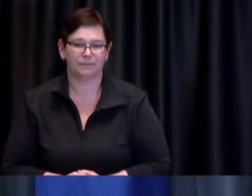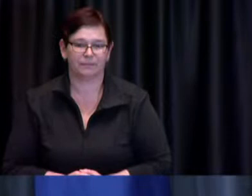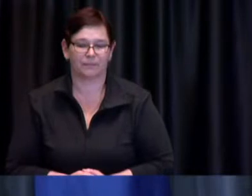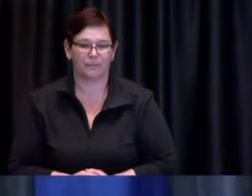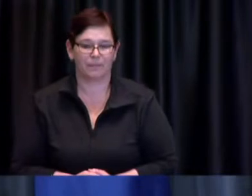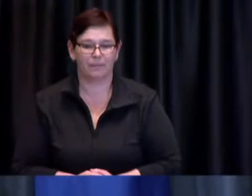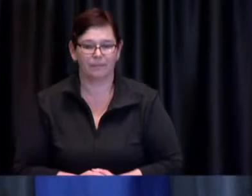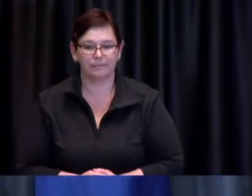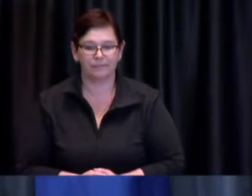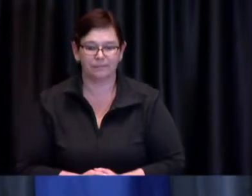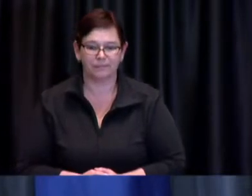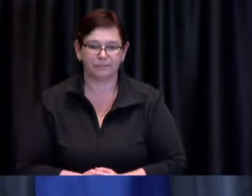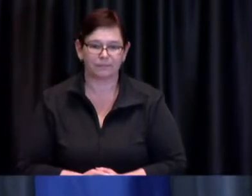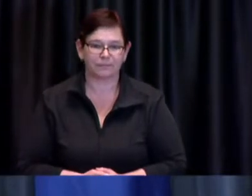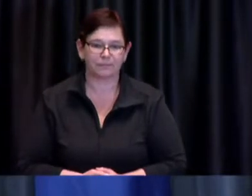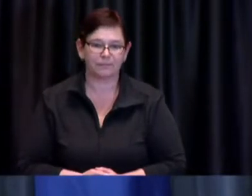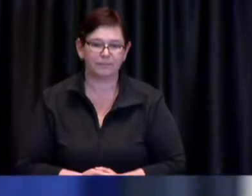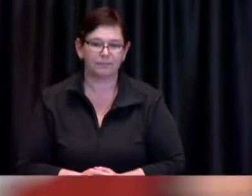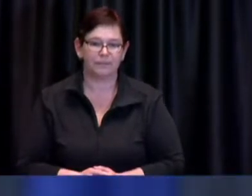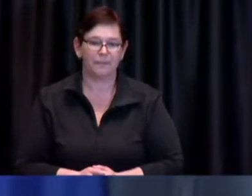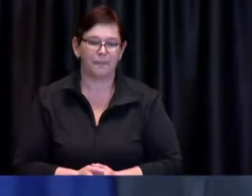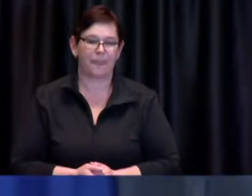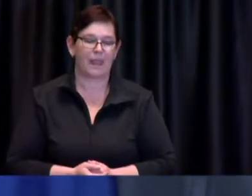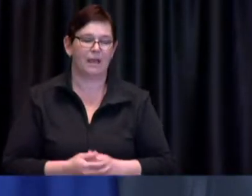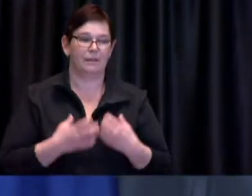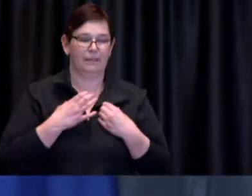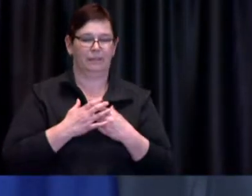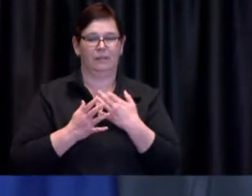Mayor Tory: Can I just make a comment as well on that I think it just bears repeating